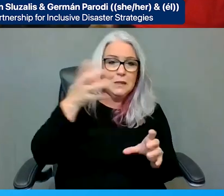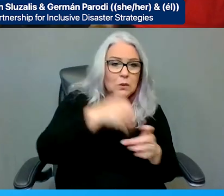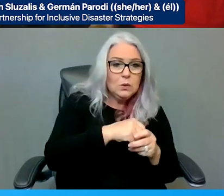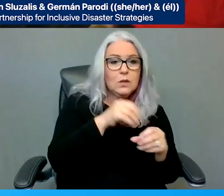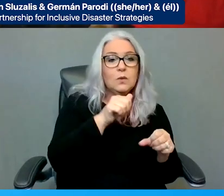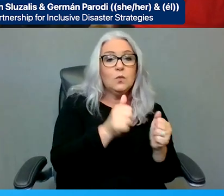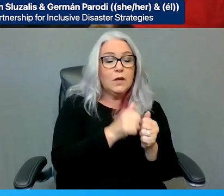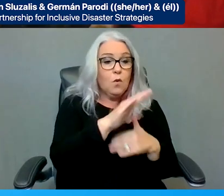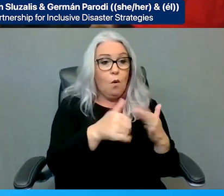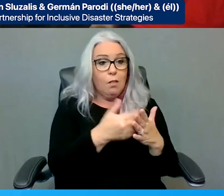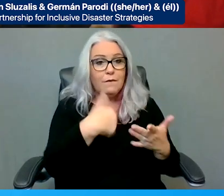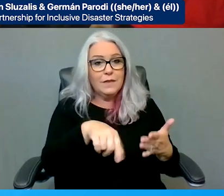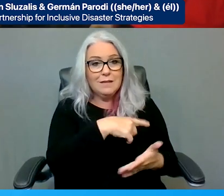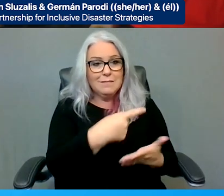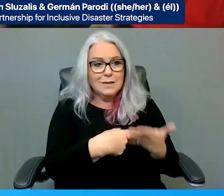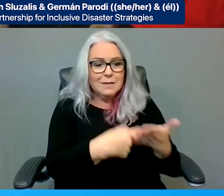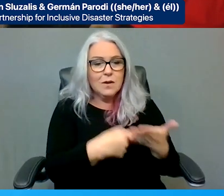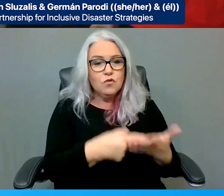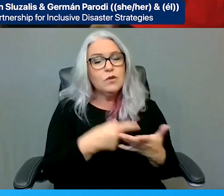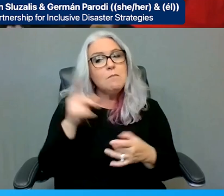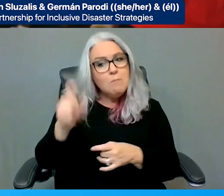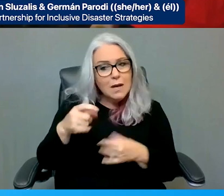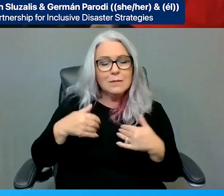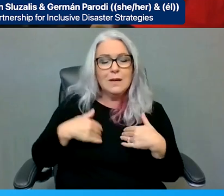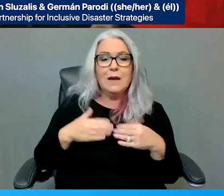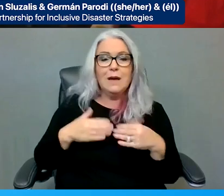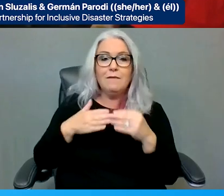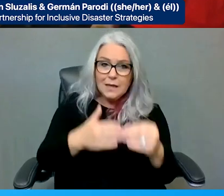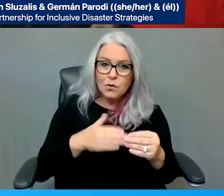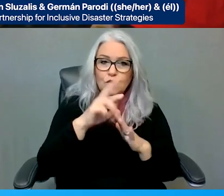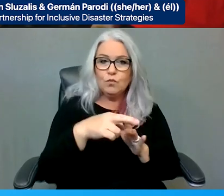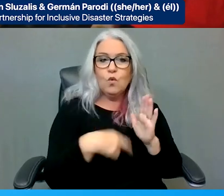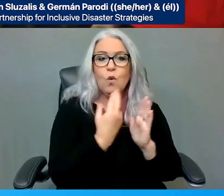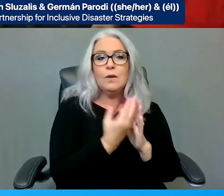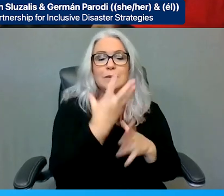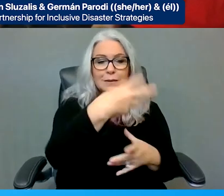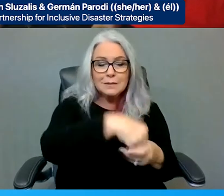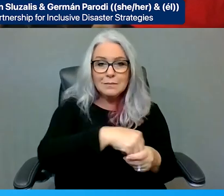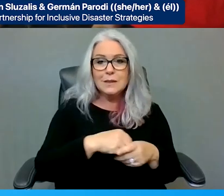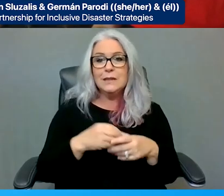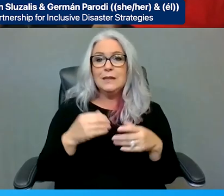leadership roles and that inclusivity and accessibility is something that has got to